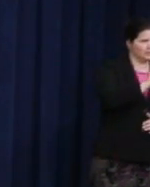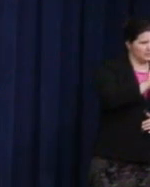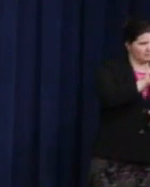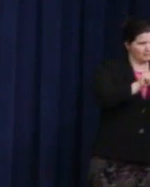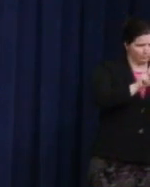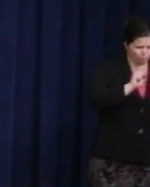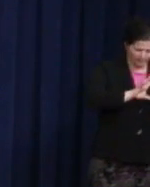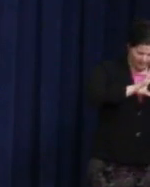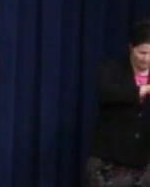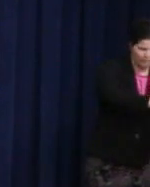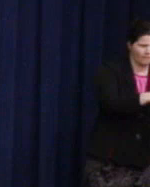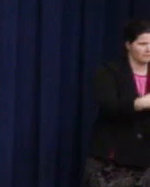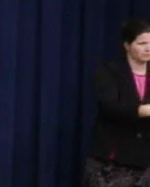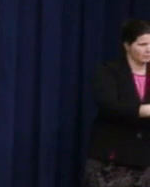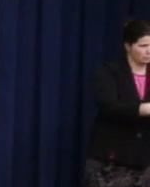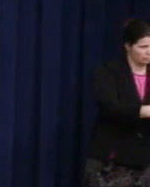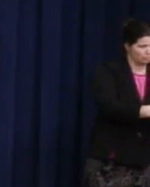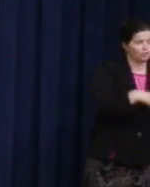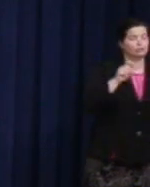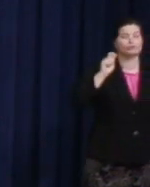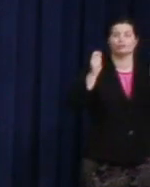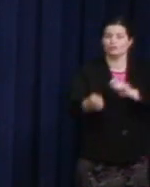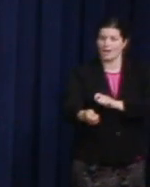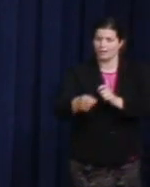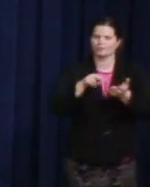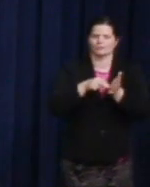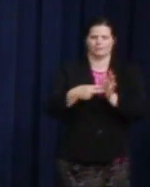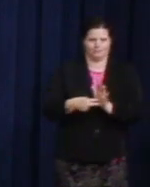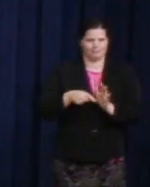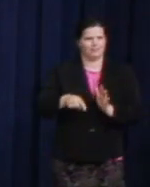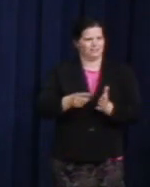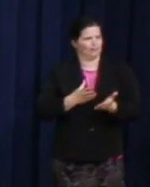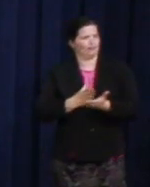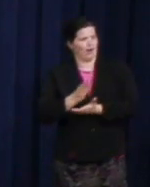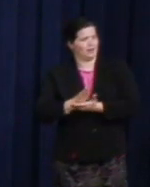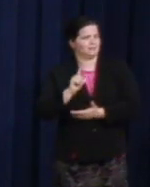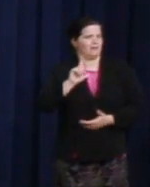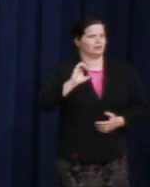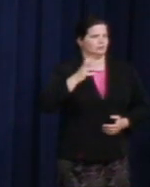dedicated to advancing LGBT rights enjoy the same privileges and accreditations